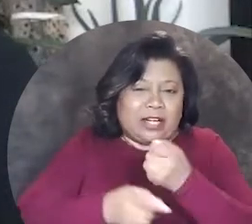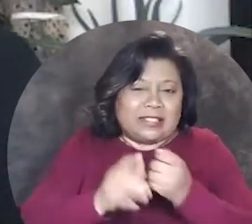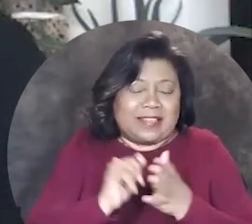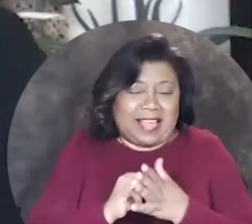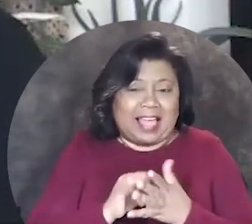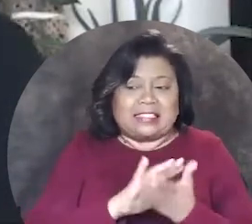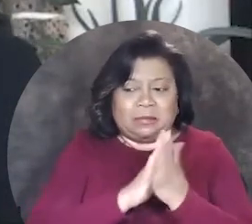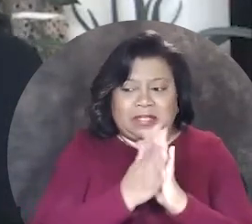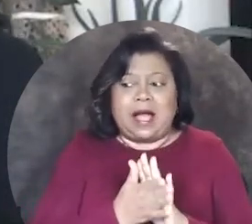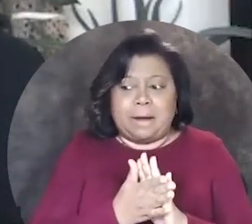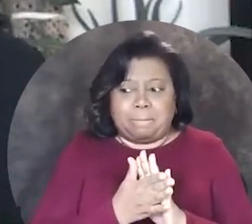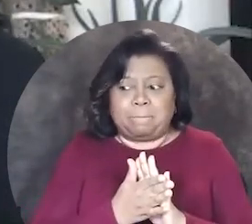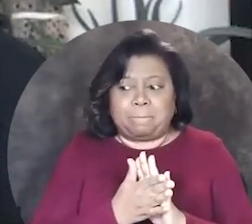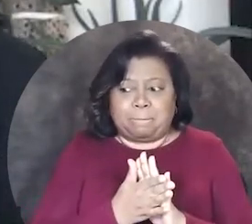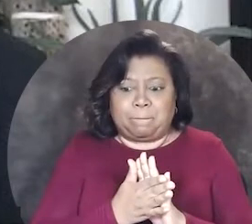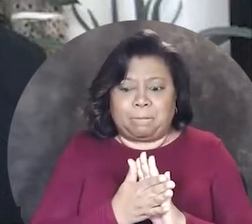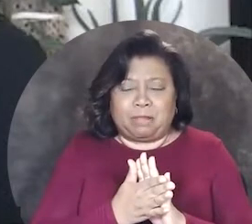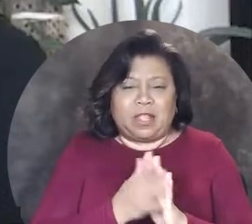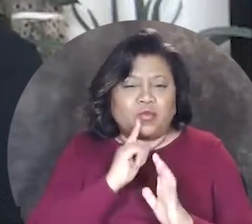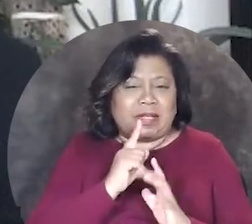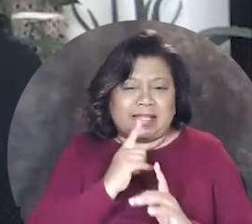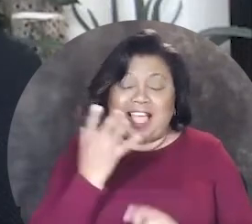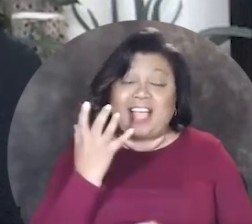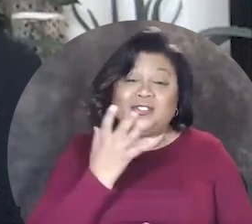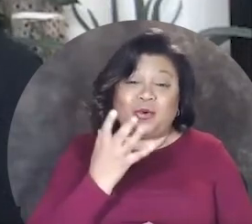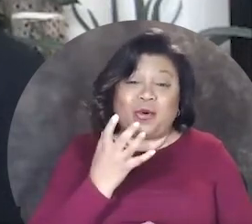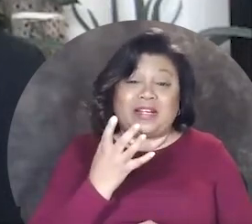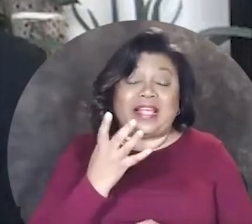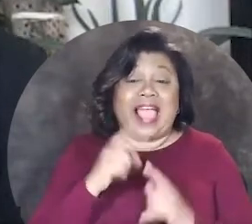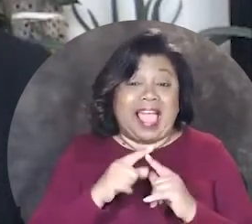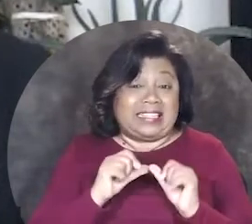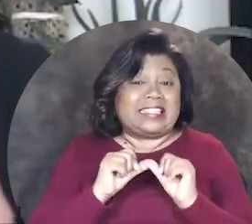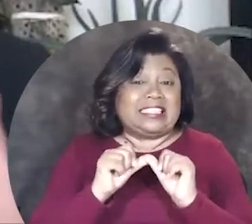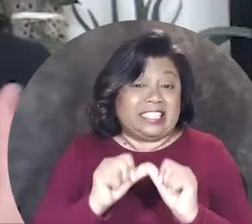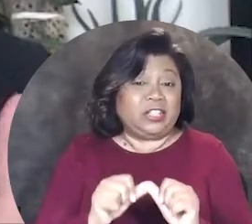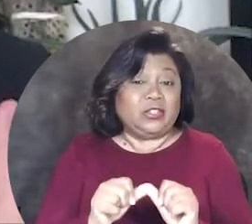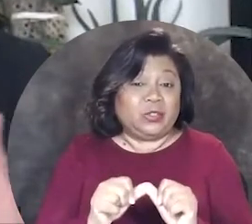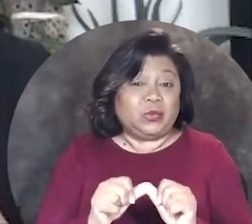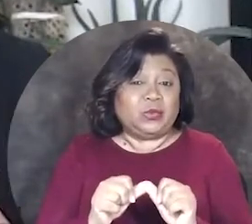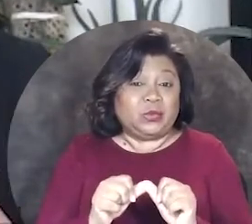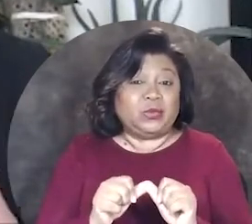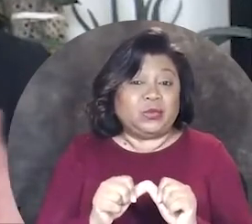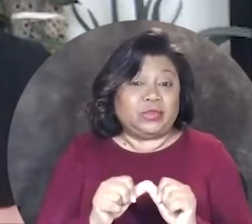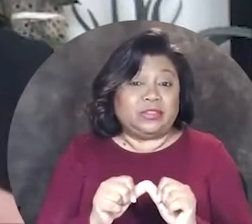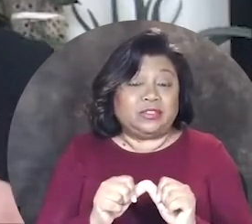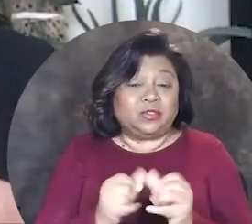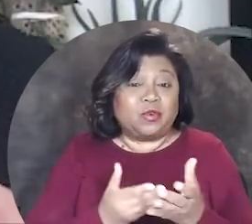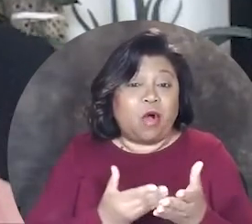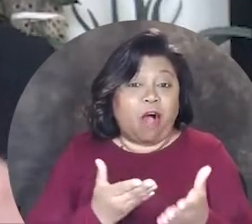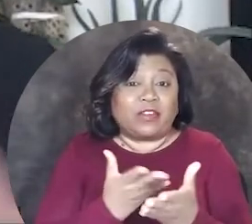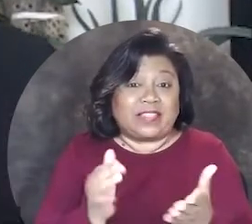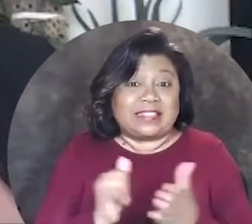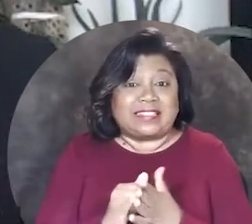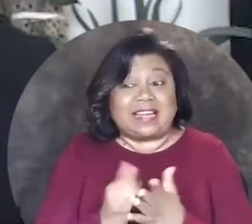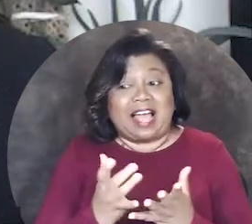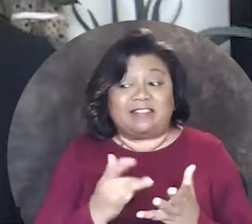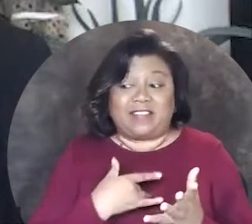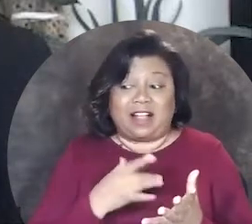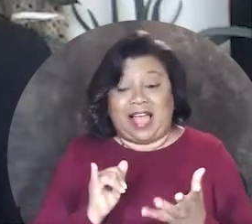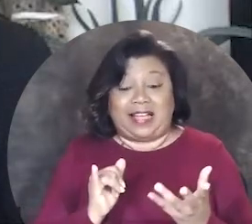harnessing it has become quite extraordinary, it continues to offer things that I felt like